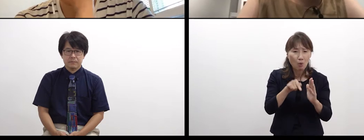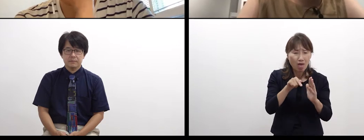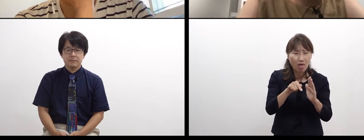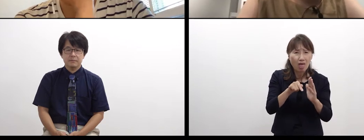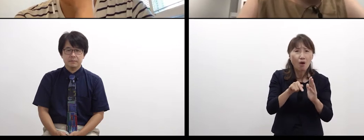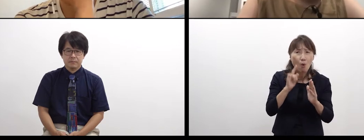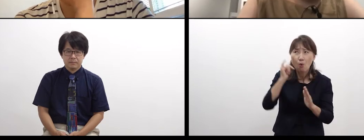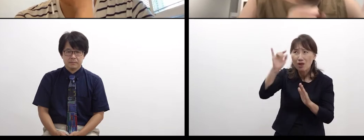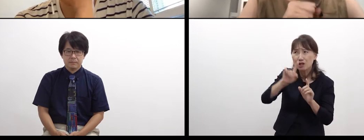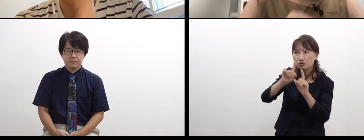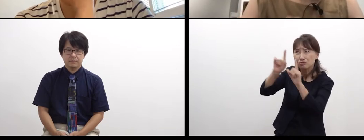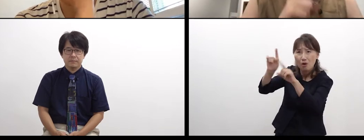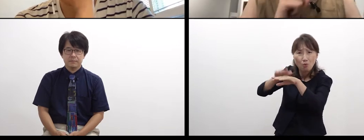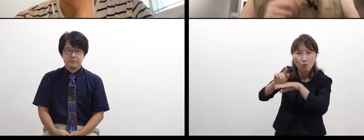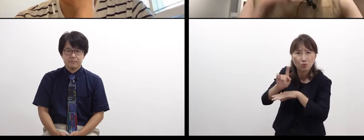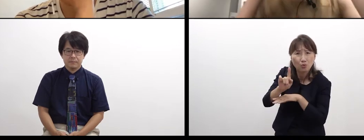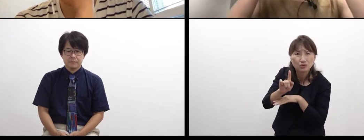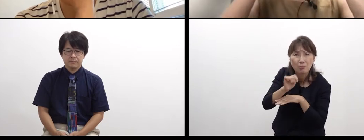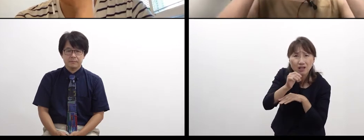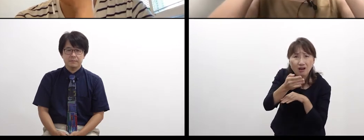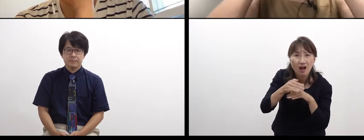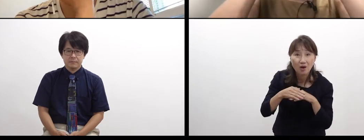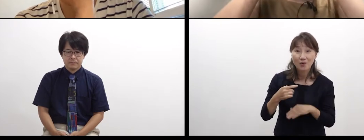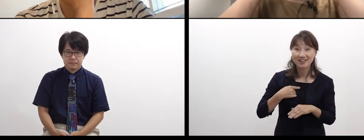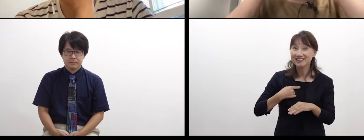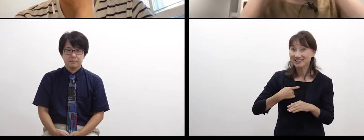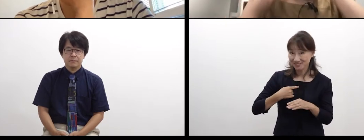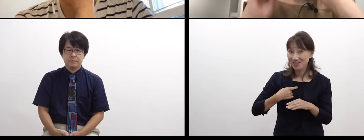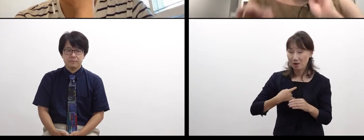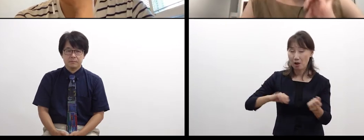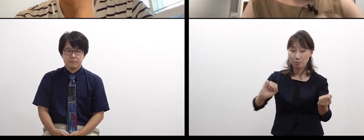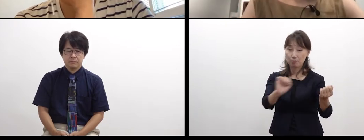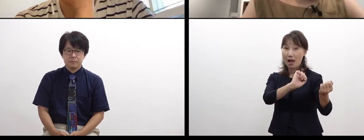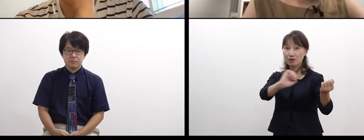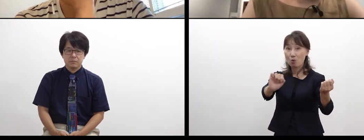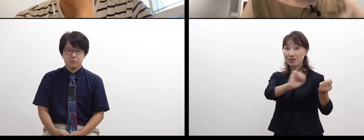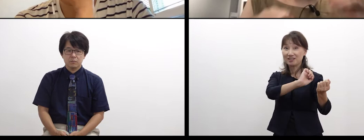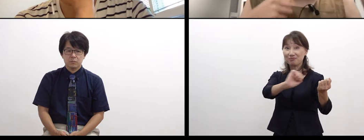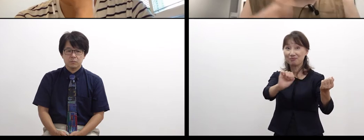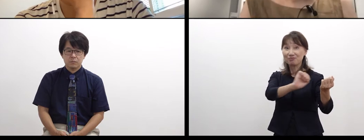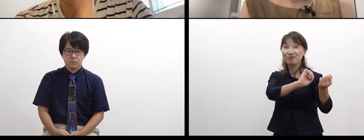As I was playing the violin and the horn, so I wondered